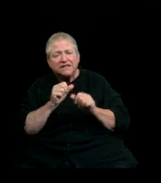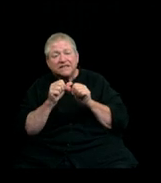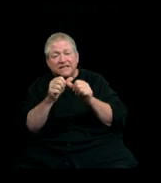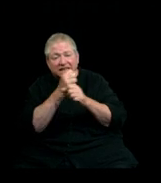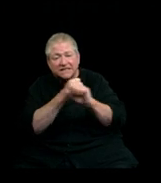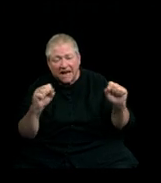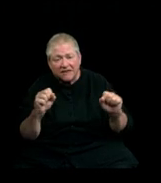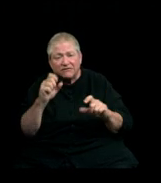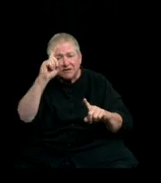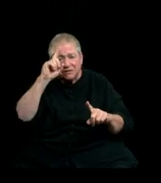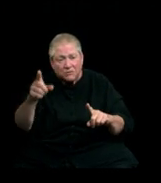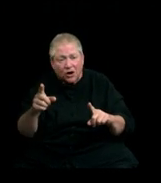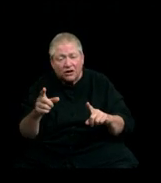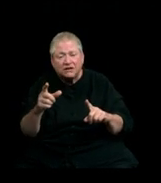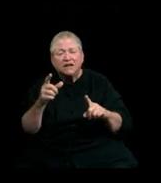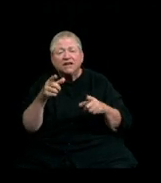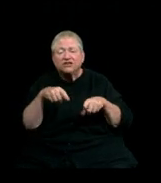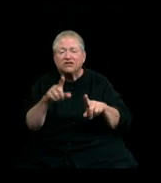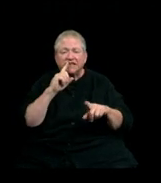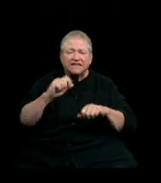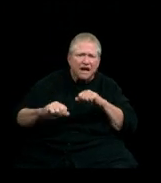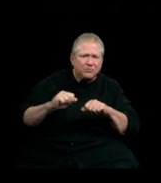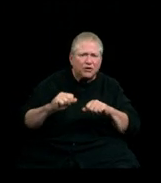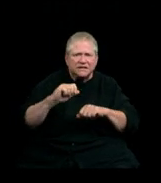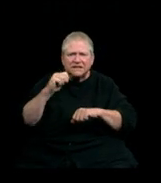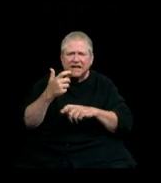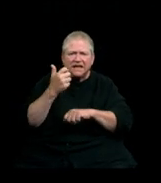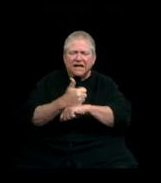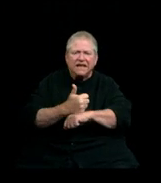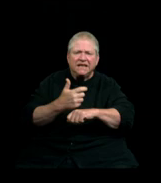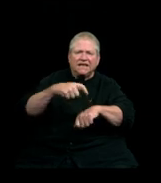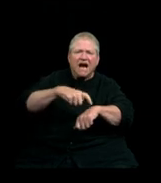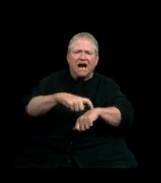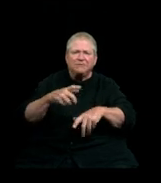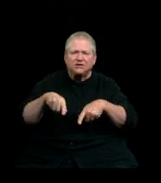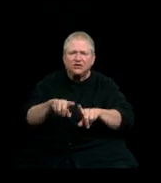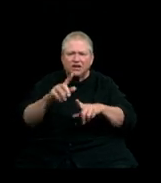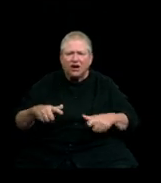and stay healthy during these unprecedented times in our lives and just sending some positive vibes as you move on to the next chapter.